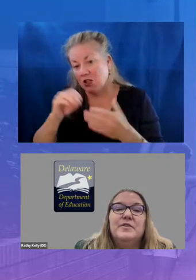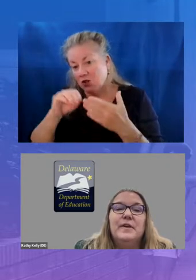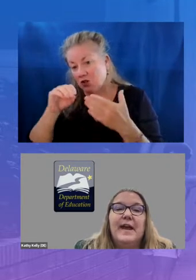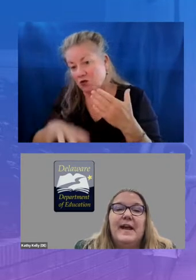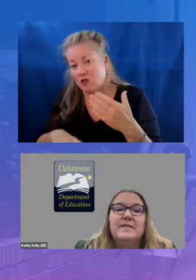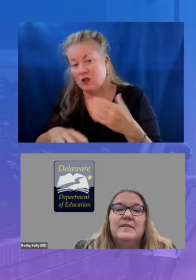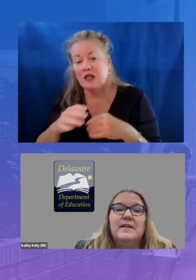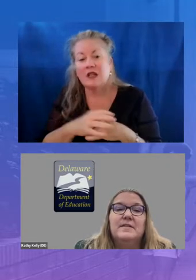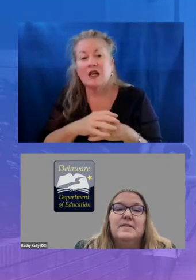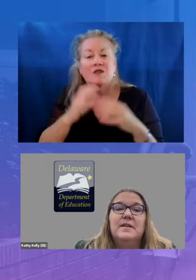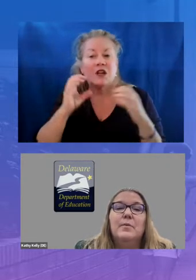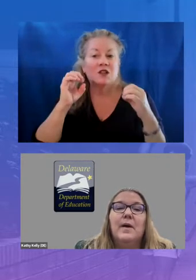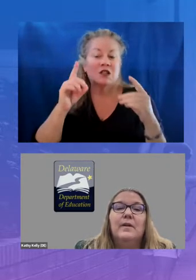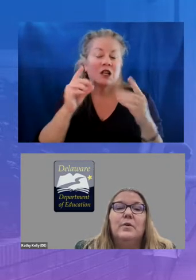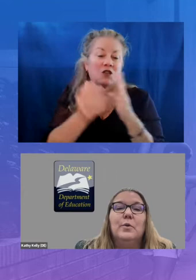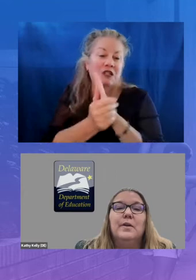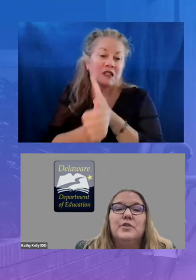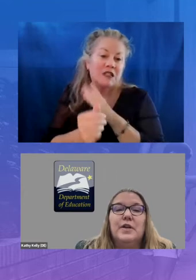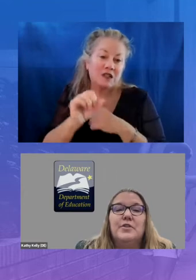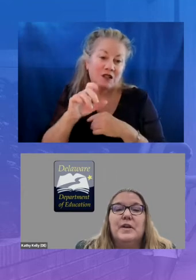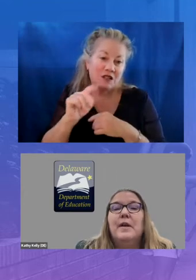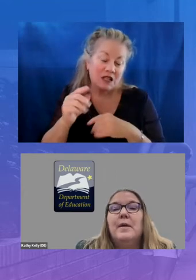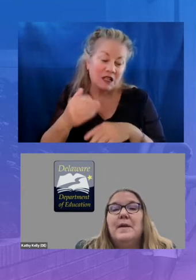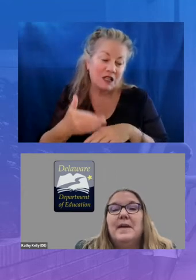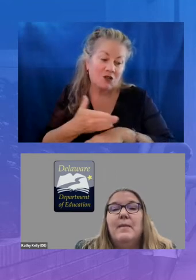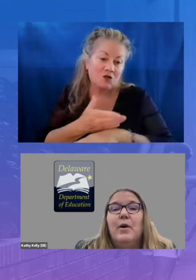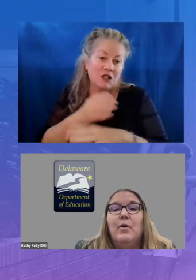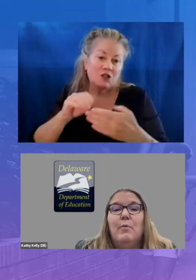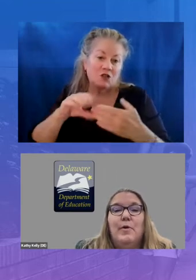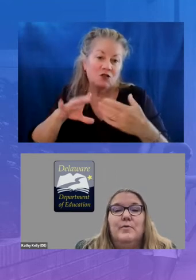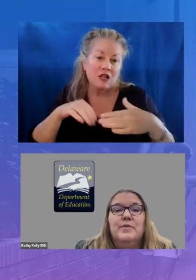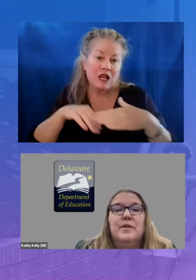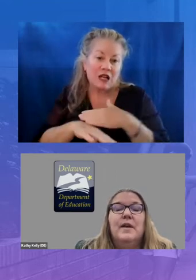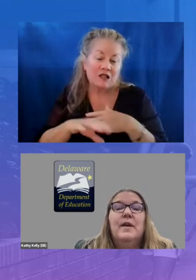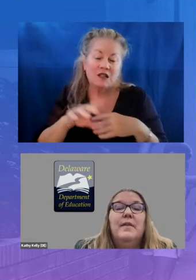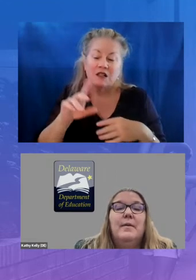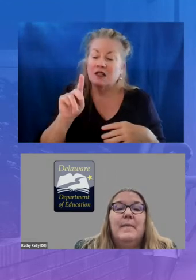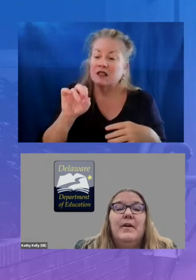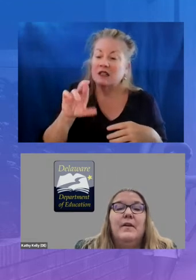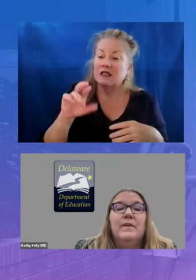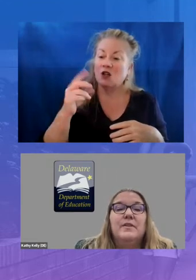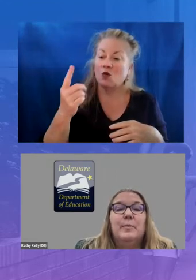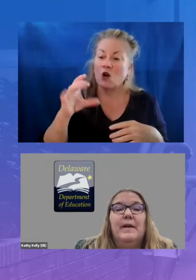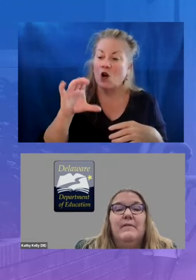student access to tier one core instruction became our goal post the american rescue plan